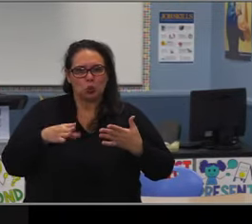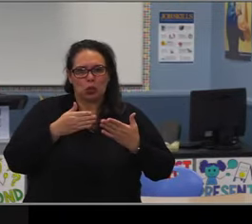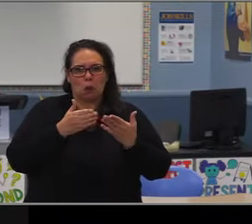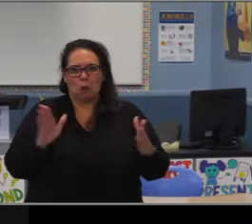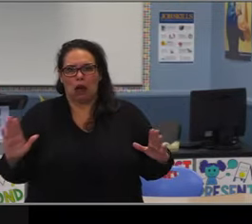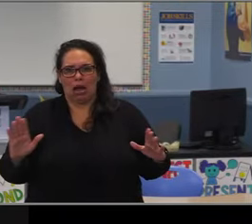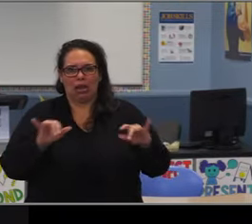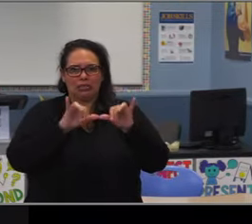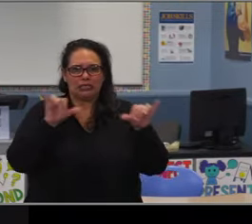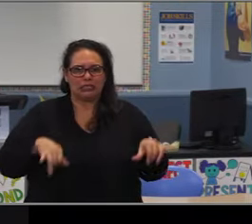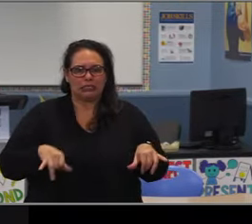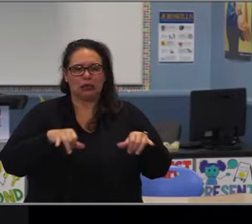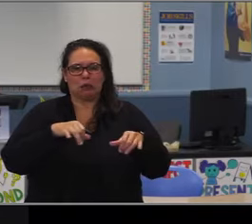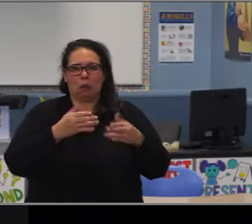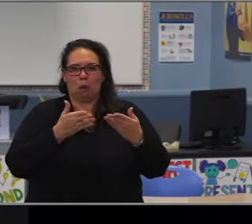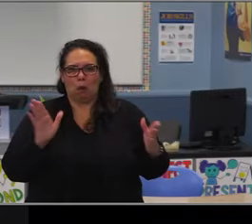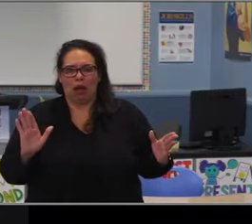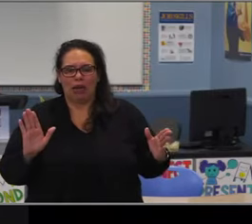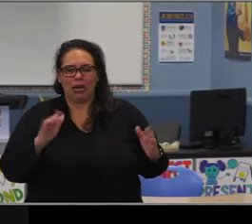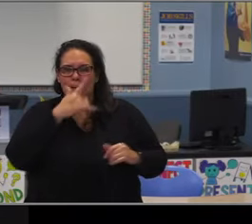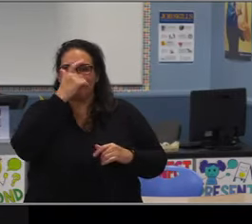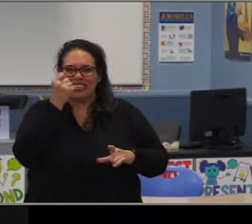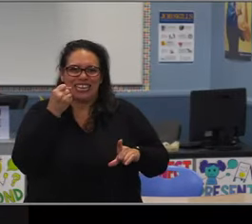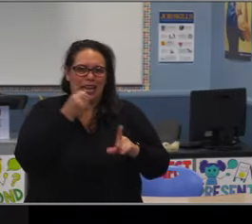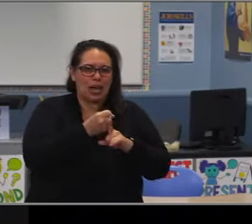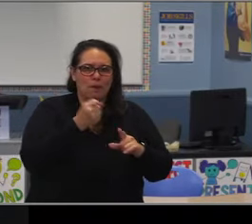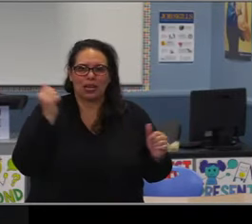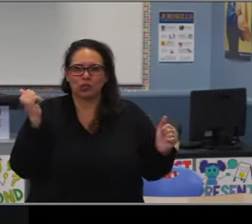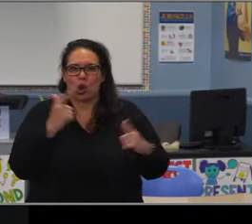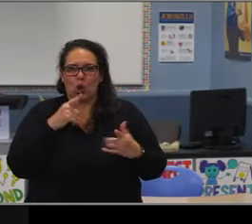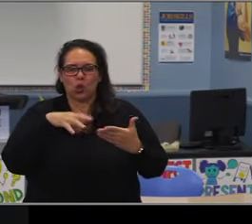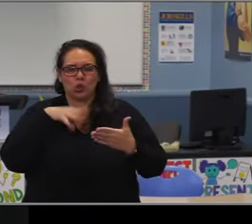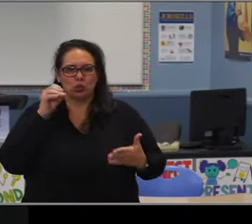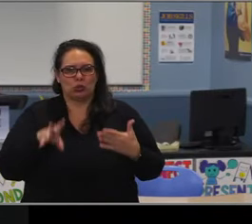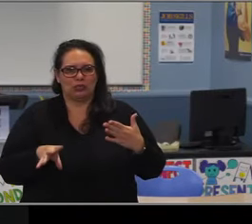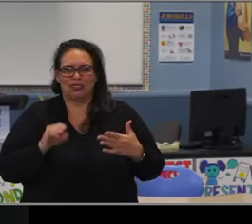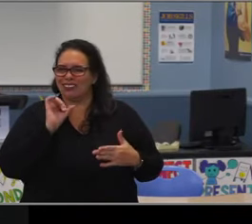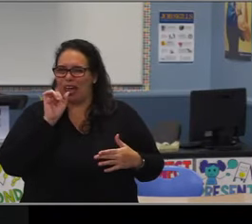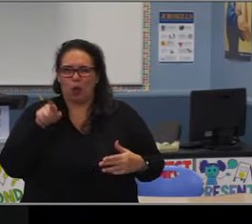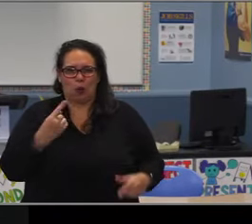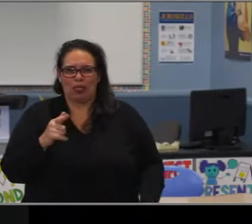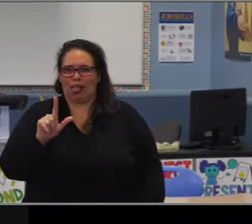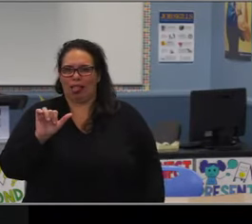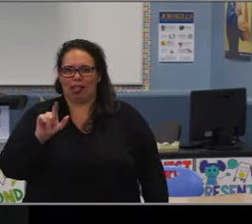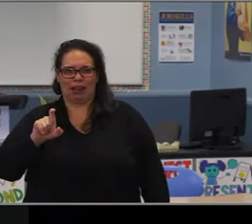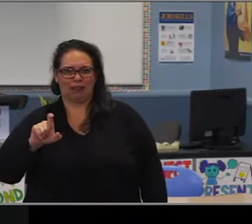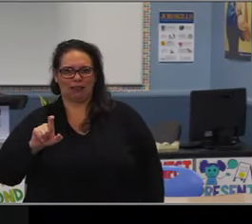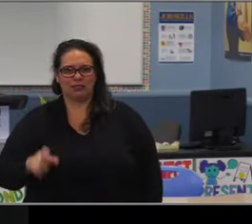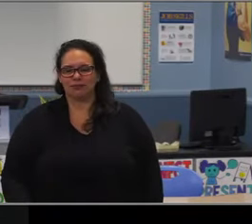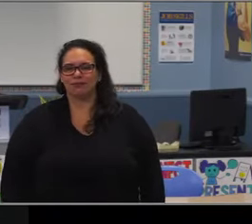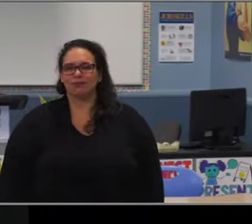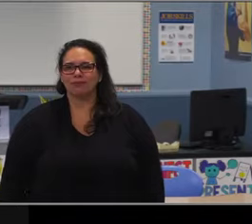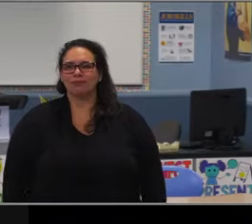that seem above the 50th percentile. The 11th grade is a 9% decrease. Okay. You have a couple of things.